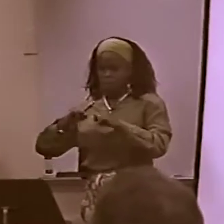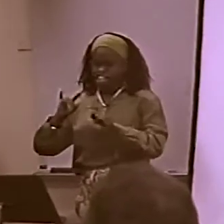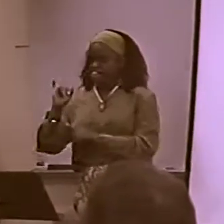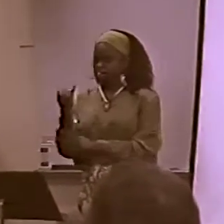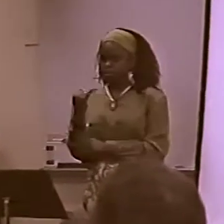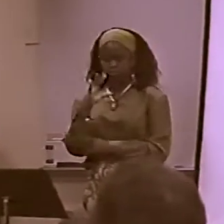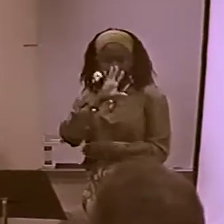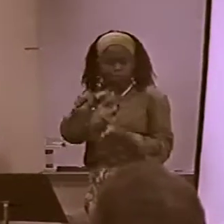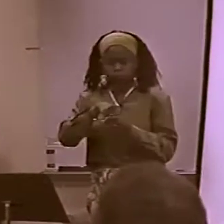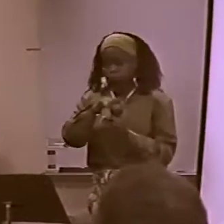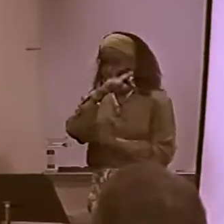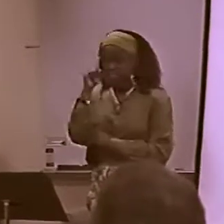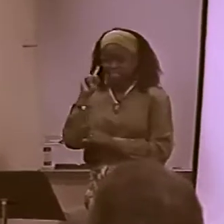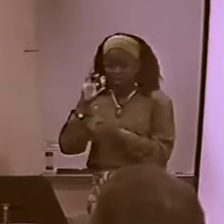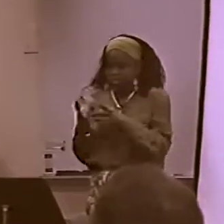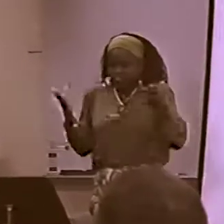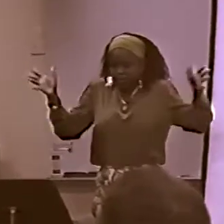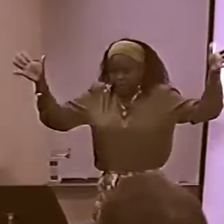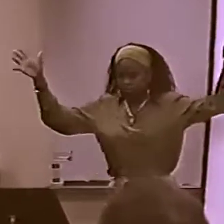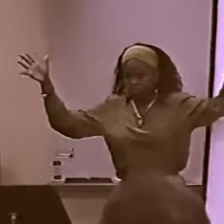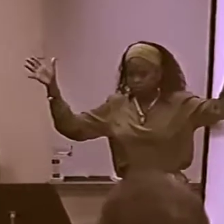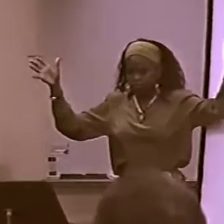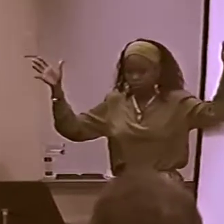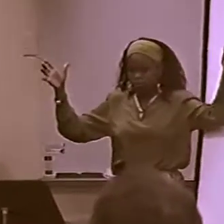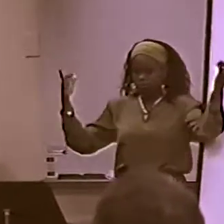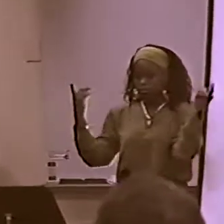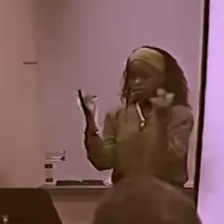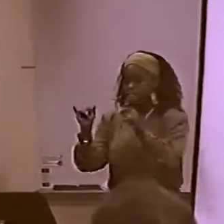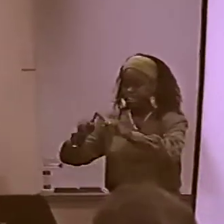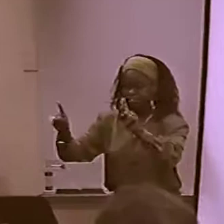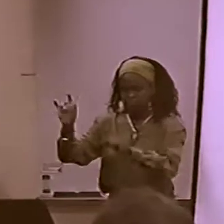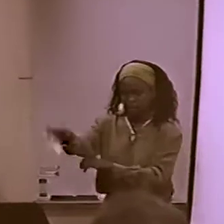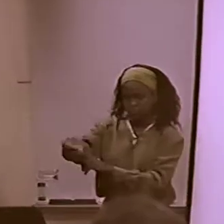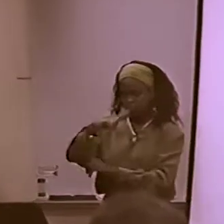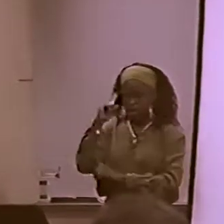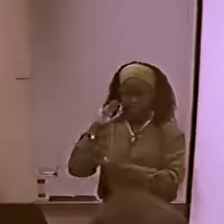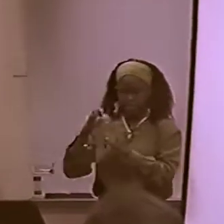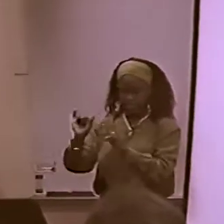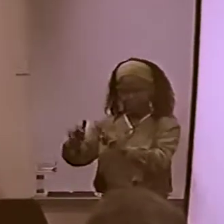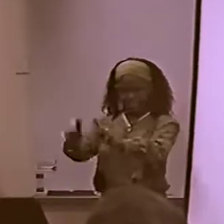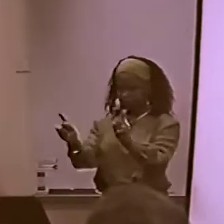I HAVE TRAINED OVER 10 SEMINARS WITH ASL, AND THERE ARE SOME DIFFERENCES, BUT...